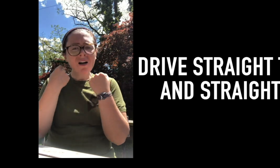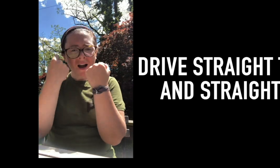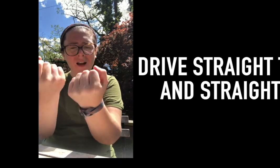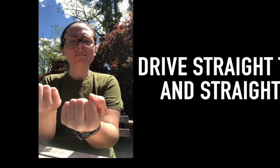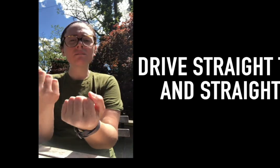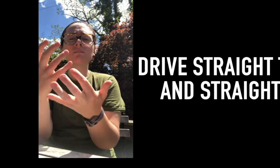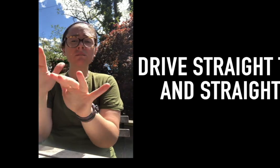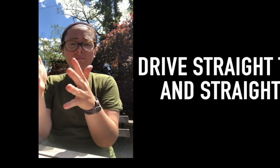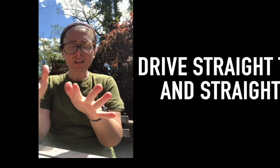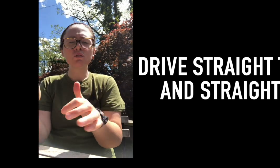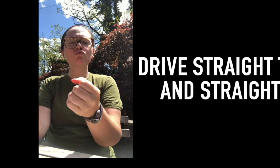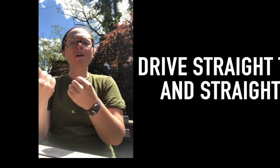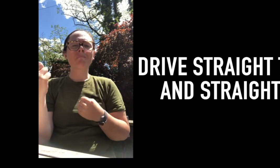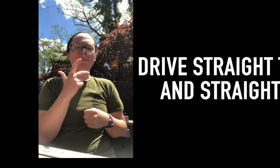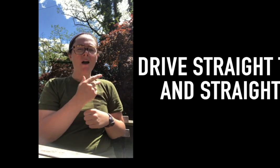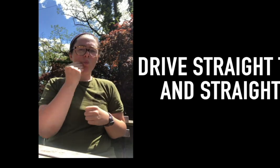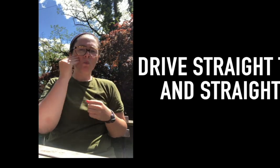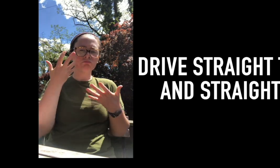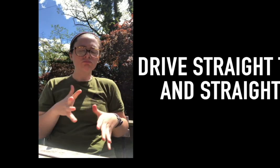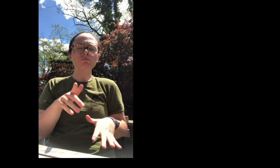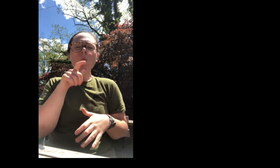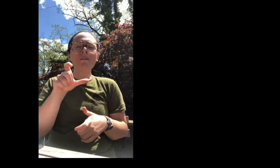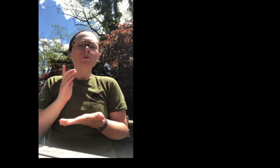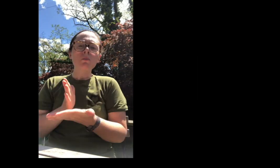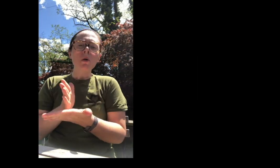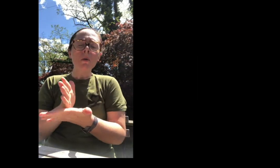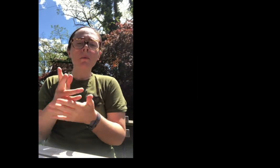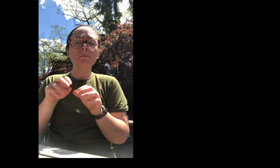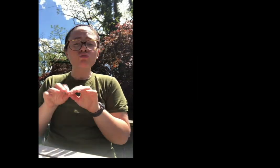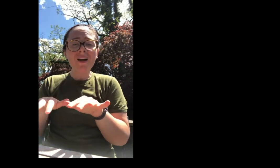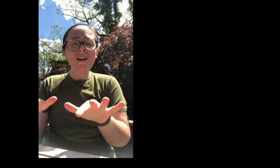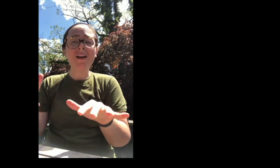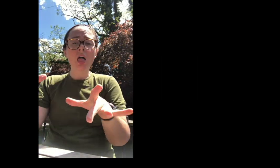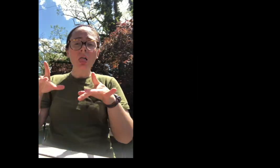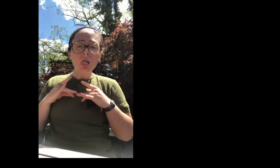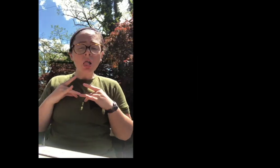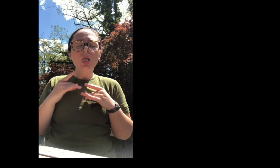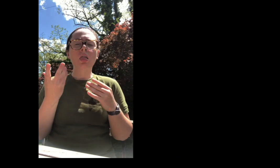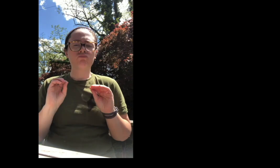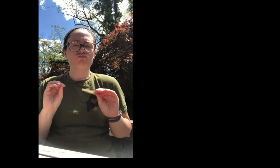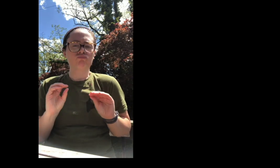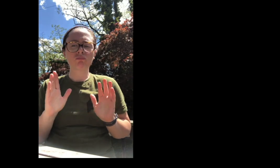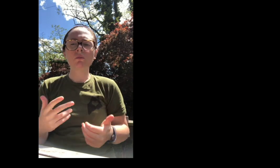So that you can drive straight there and straight home, to reduce the risk spreading or contracting anything.